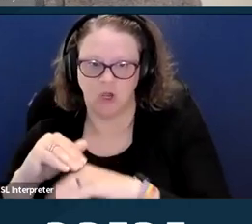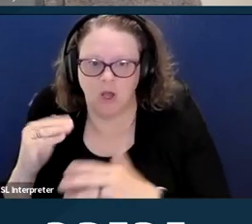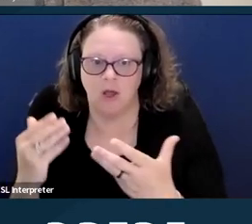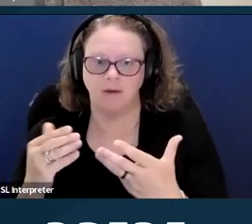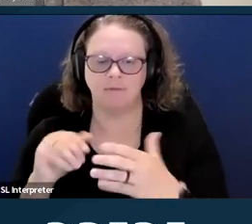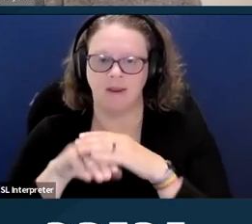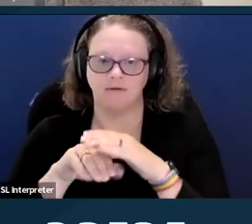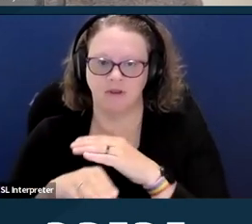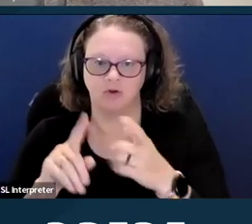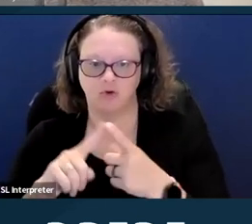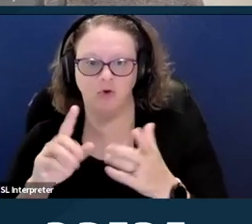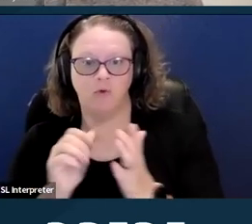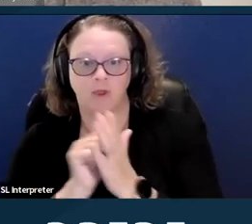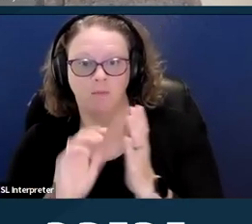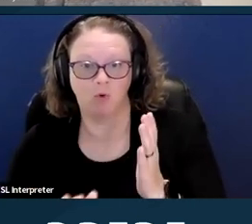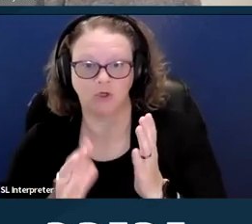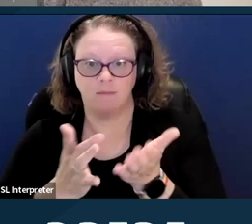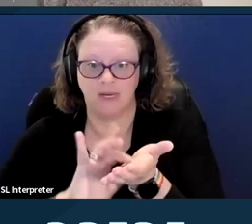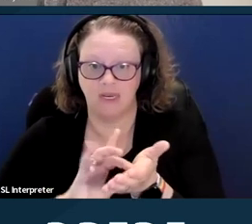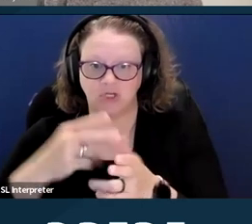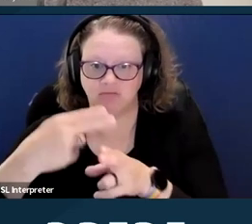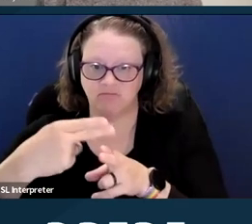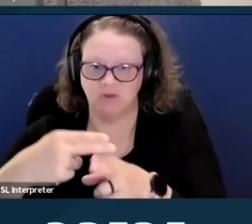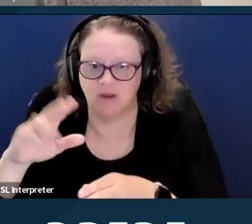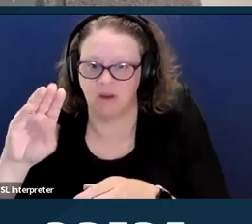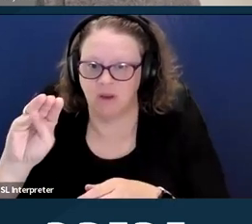which Amanda mentioned earlier. But on June 13th,